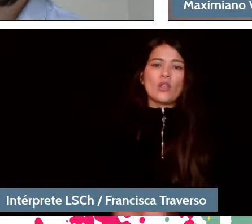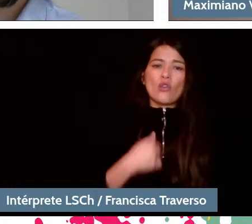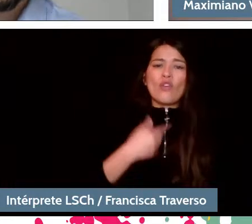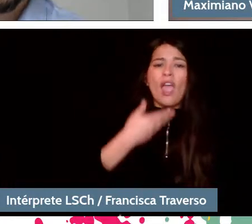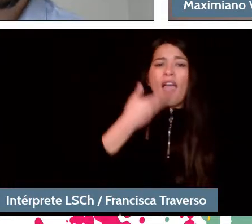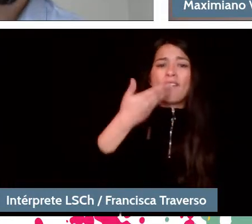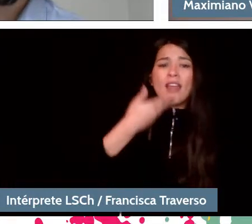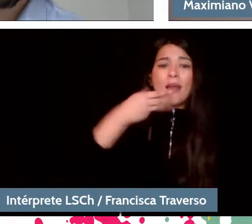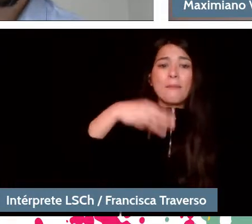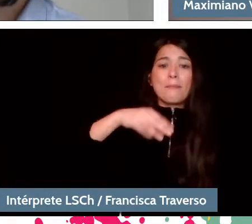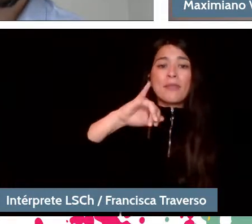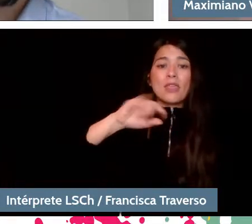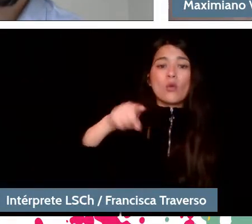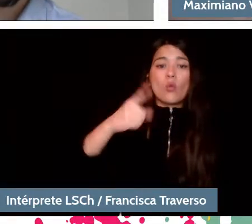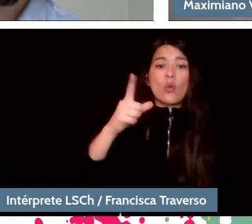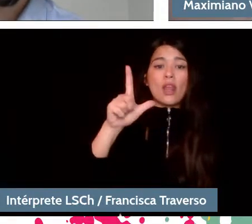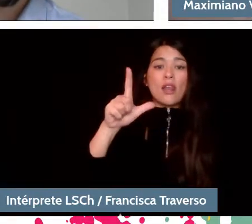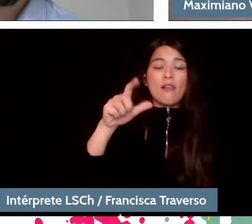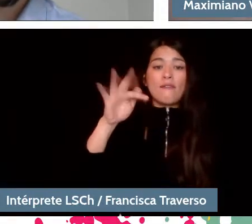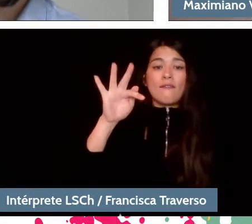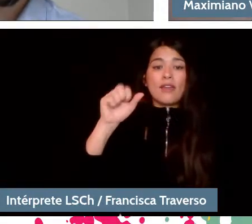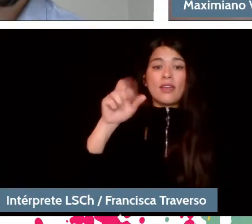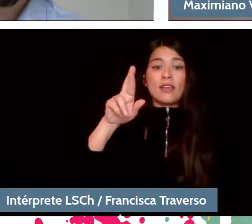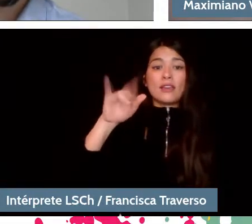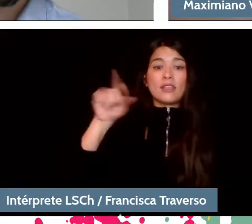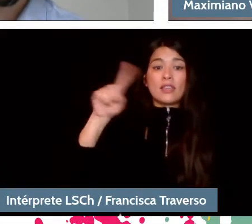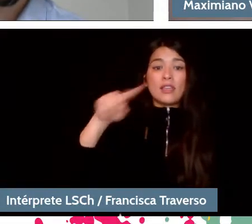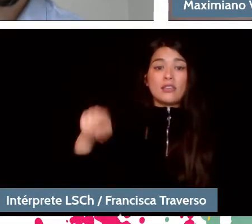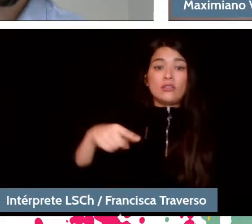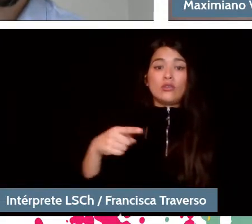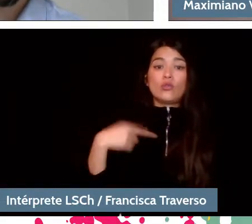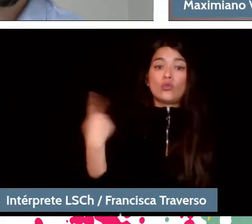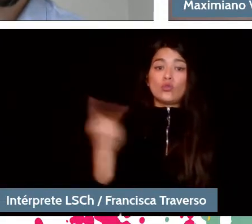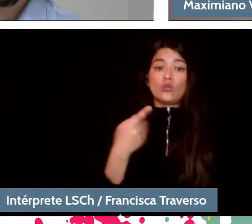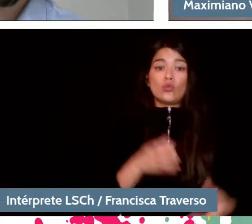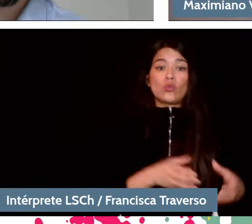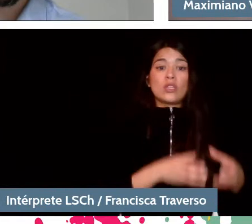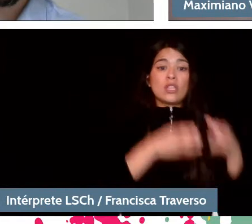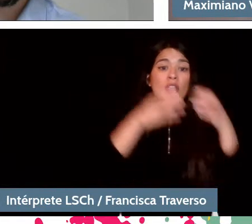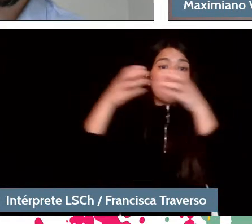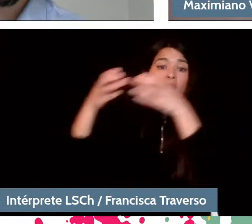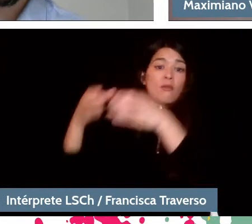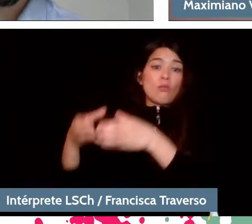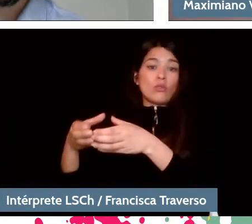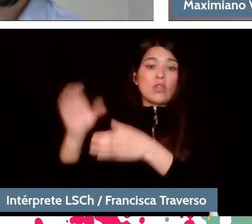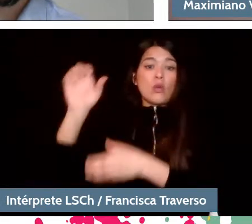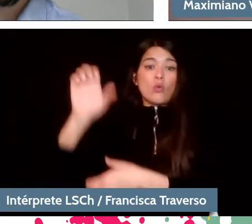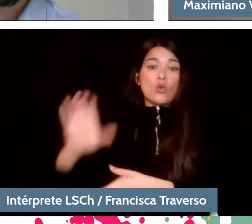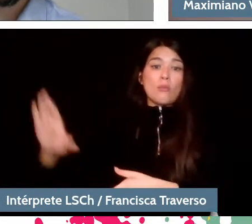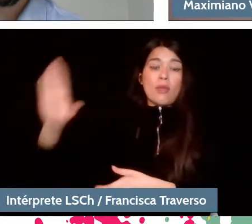Miguel Farias did a piece that we took with the youth orchestra to Europe, which consisted of three Chilean scenes.